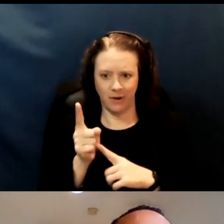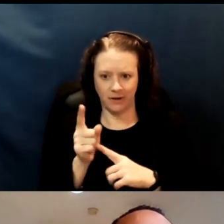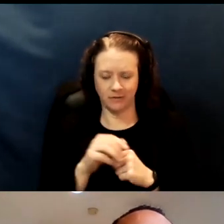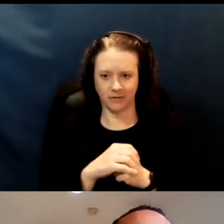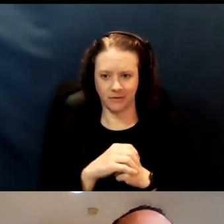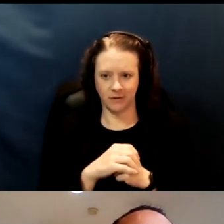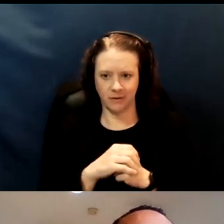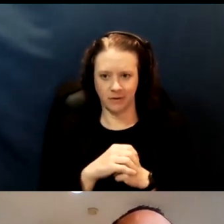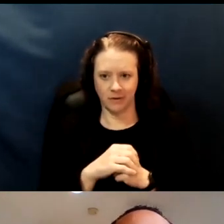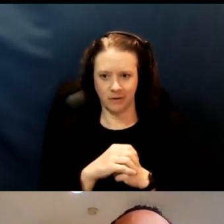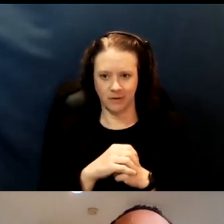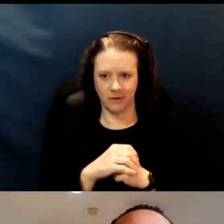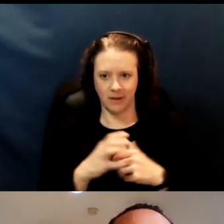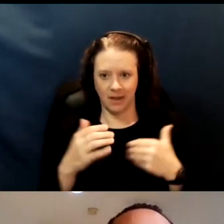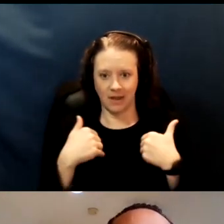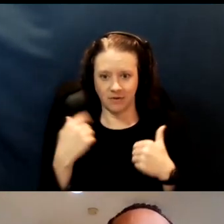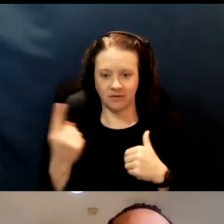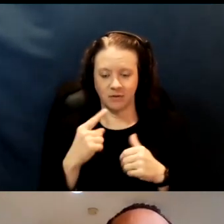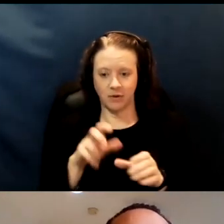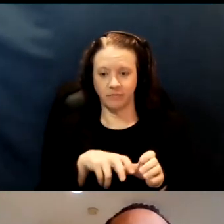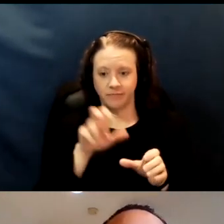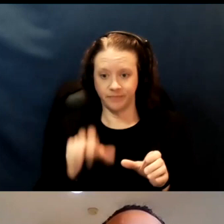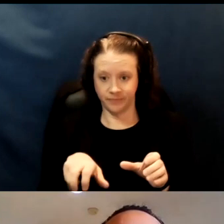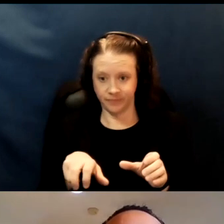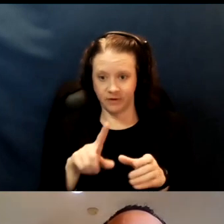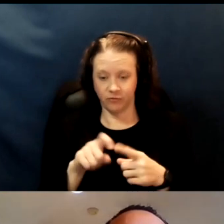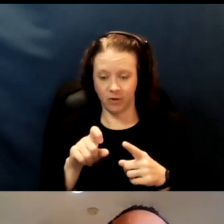having someone disembark from the paratransit vehicle